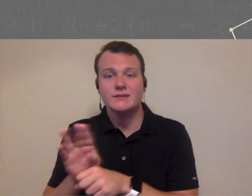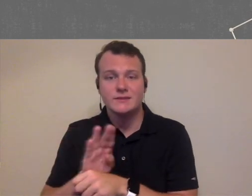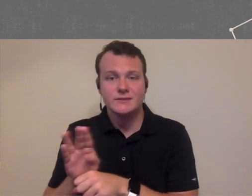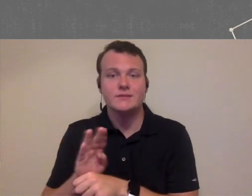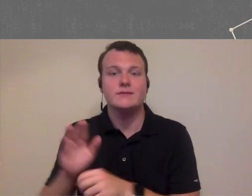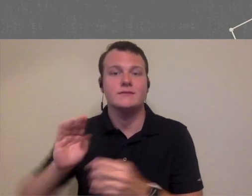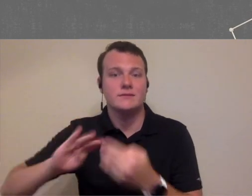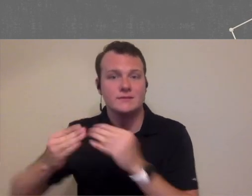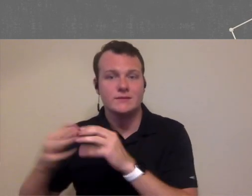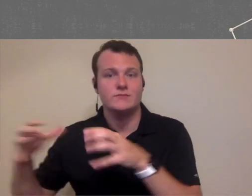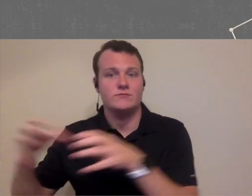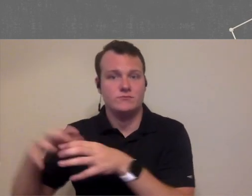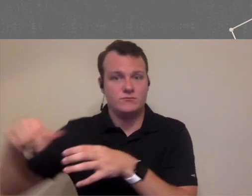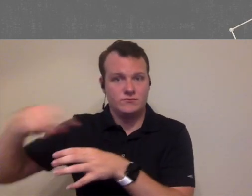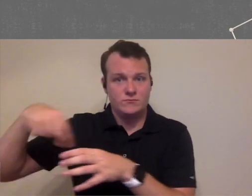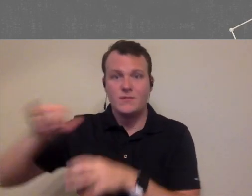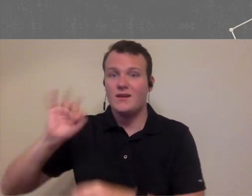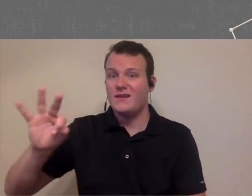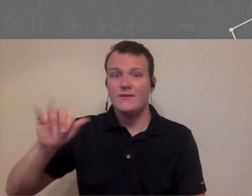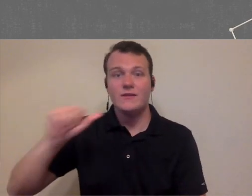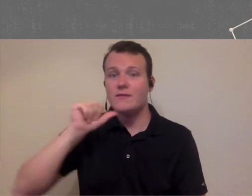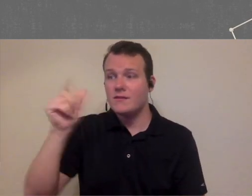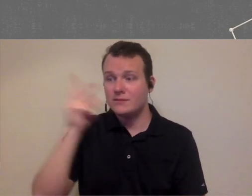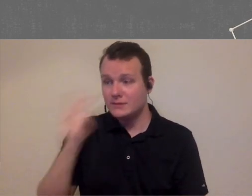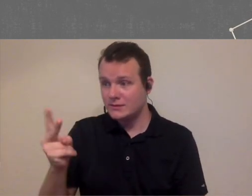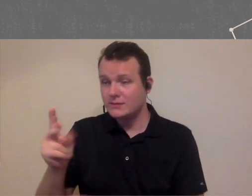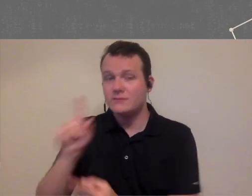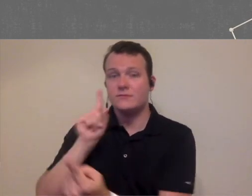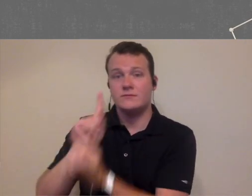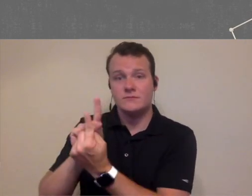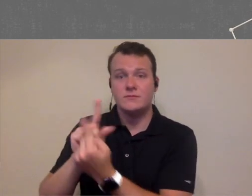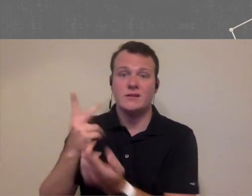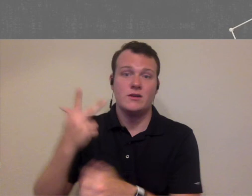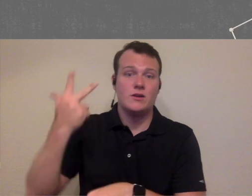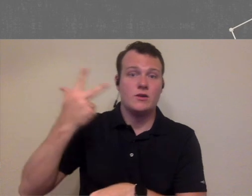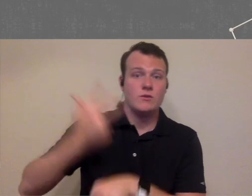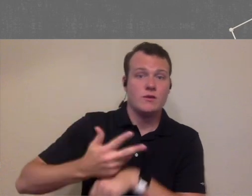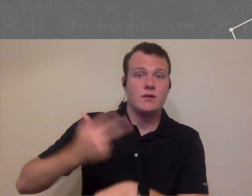busier kind of metropolitan areas if you can't see that patient within maybe